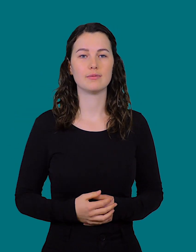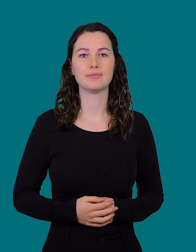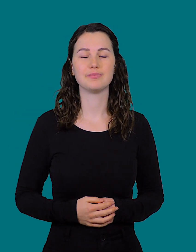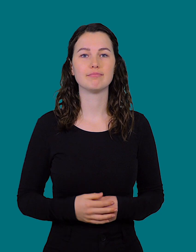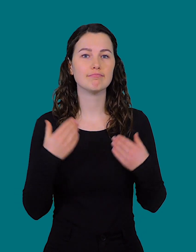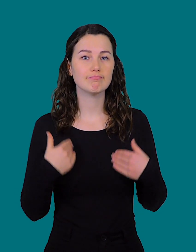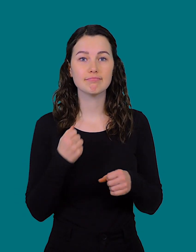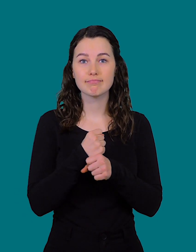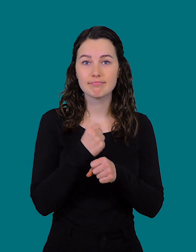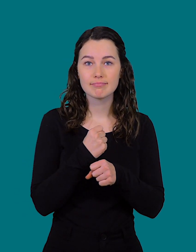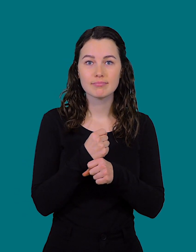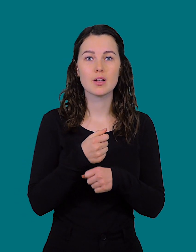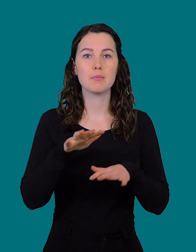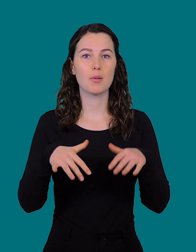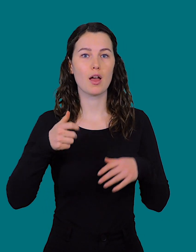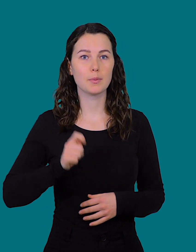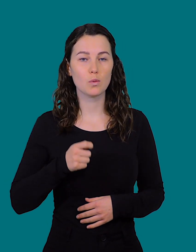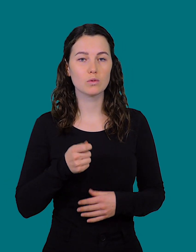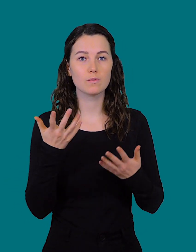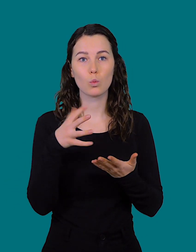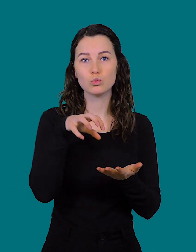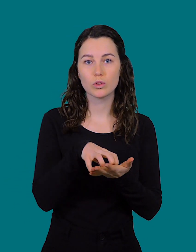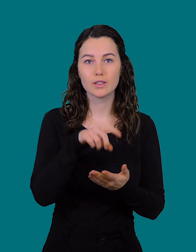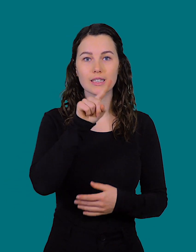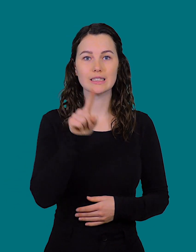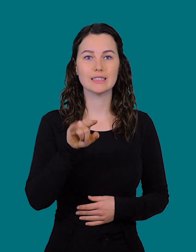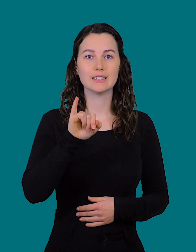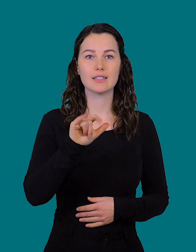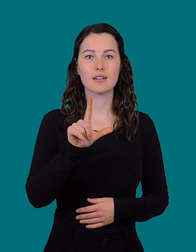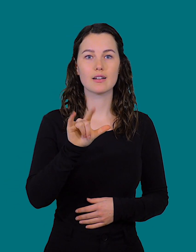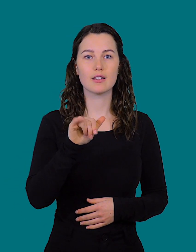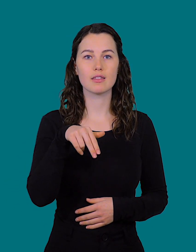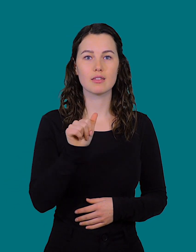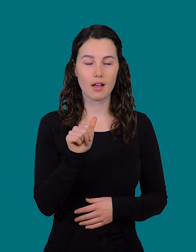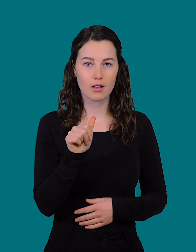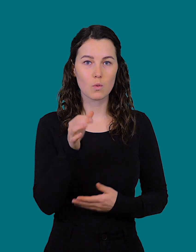She is a member of the parliament in the city of Žilina,